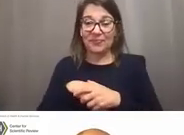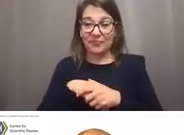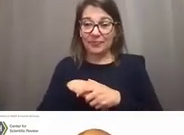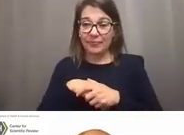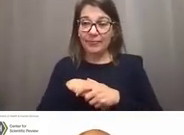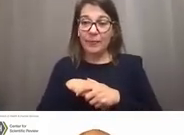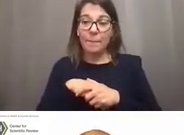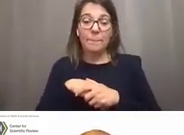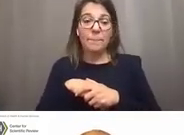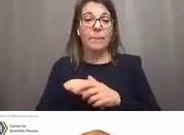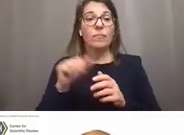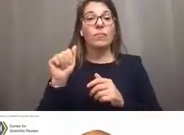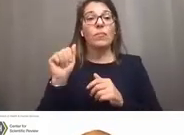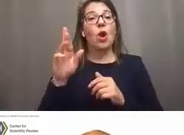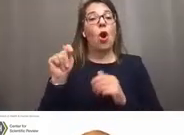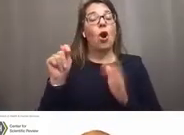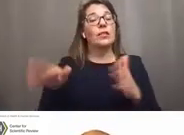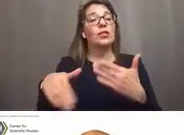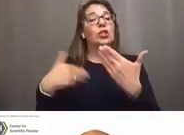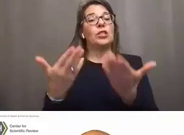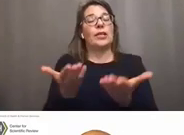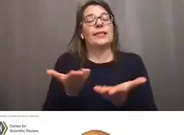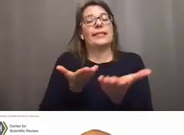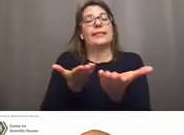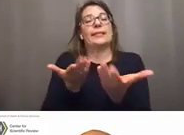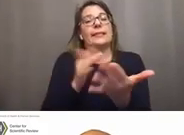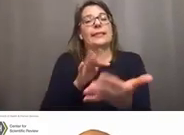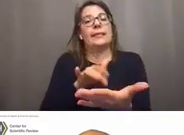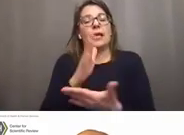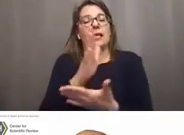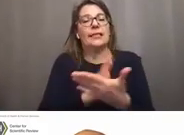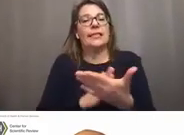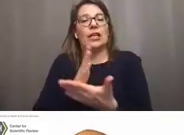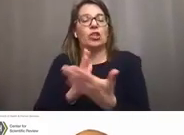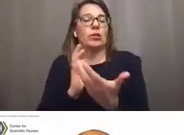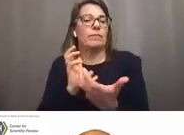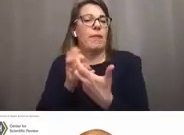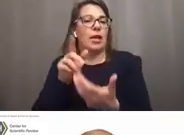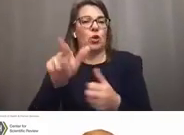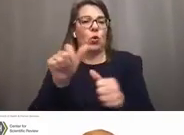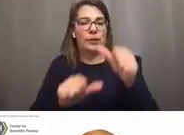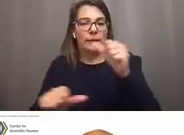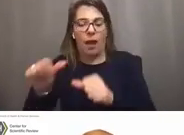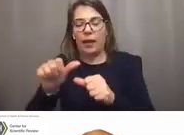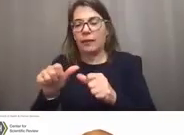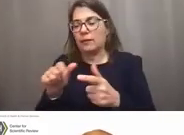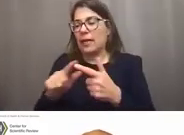So ART suggests study sections that might be appropriate for your science. They're categorized as either strong or possible,